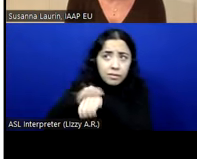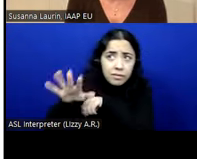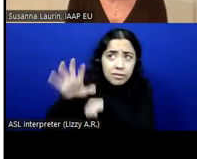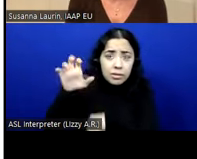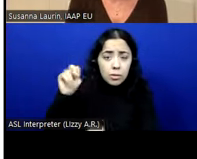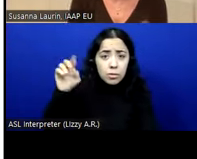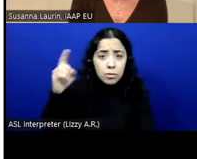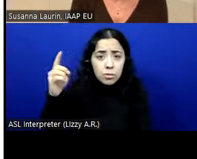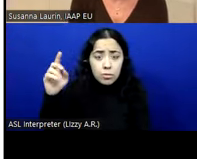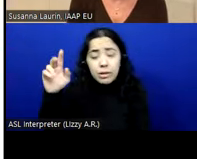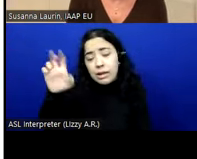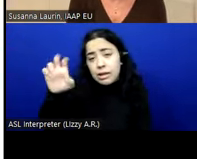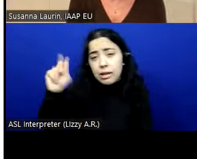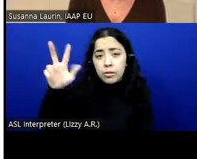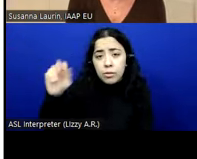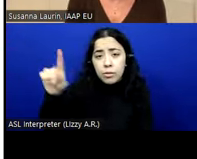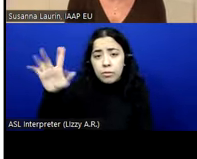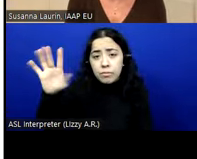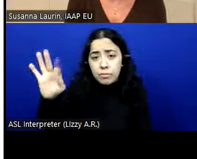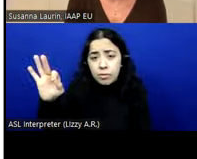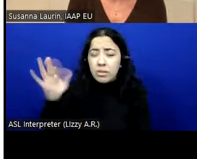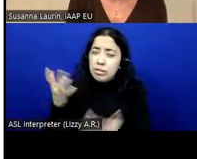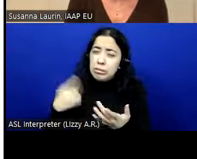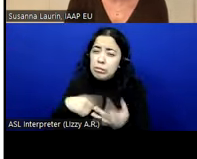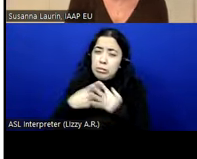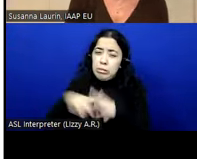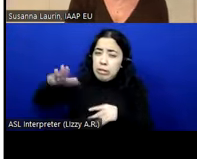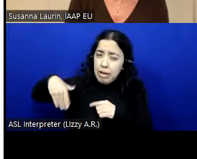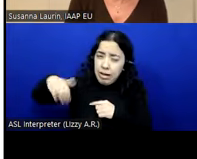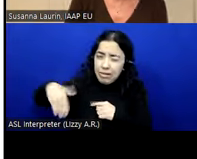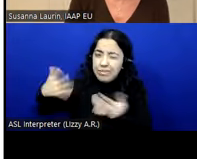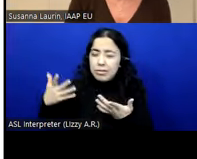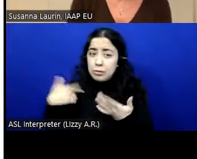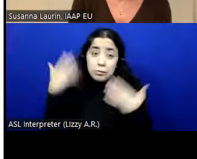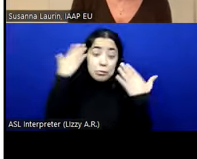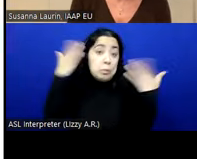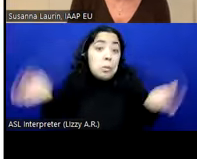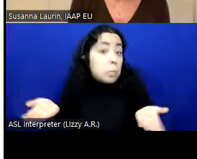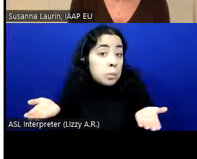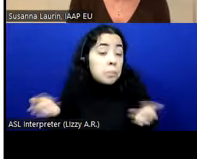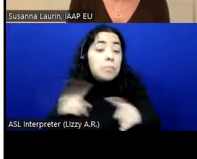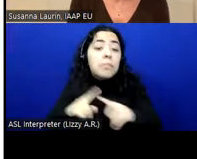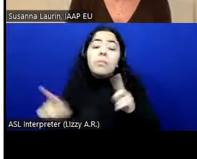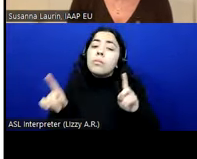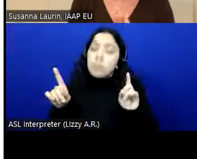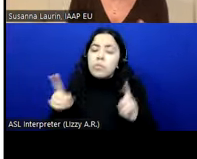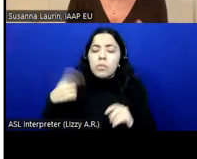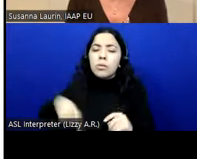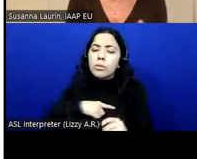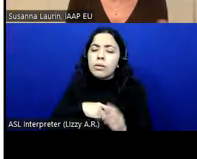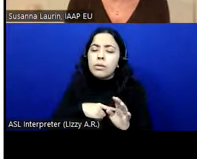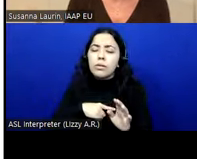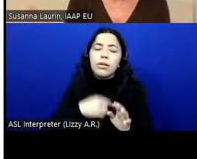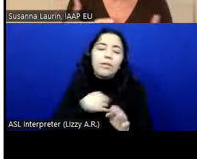549 as we haven't started yet because we do not know. We do, of course we have questions on how